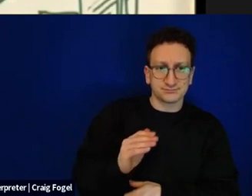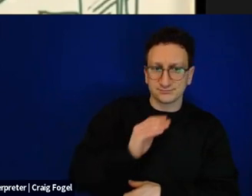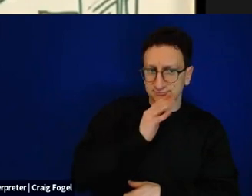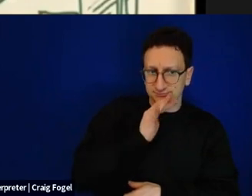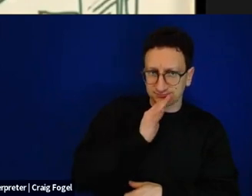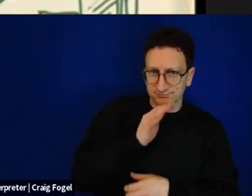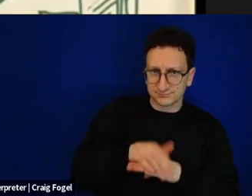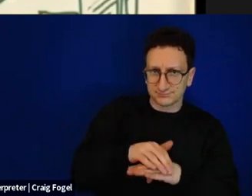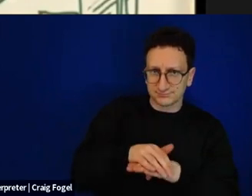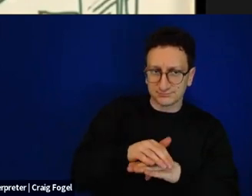*Hebrew on screen* But this night, we are